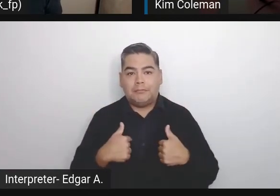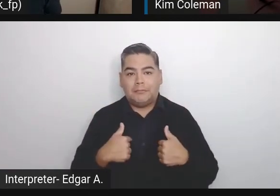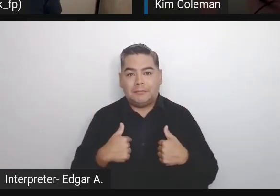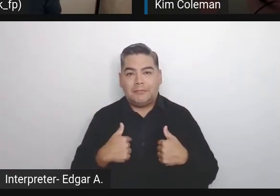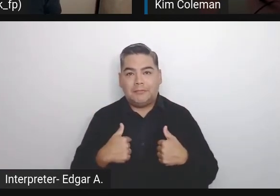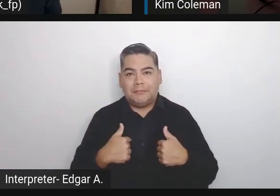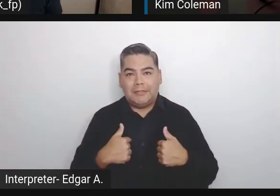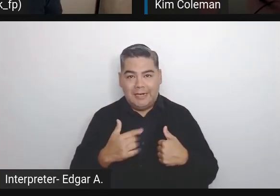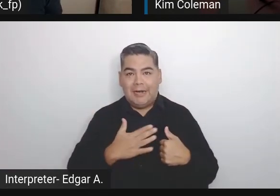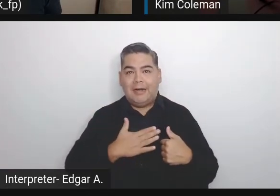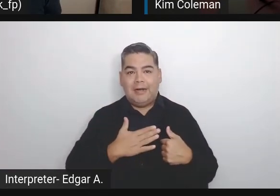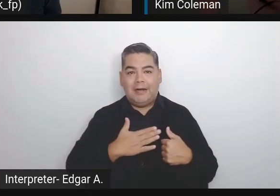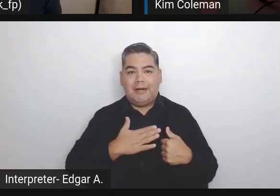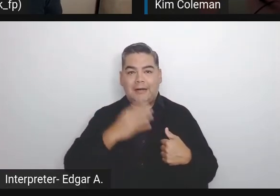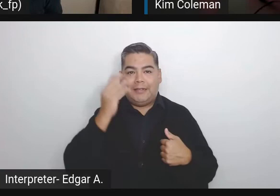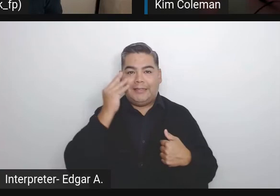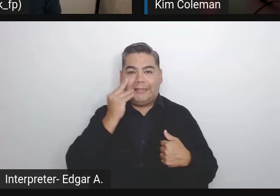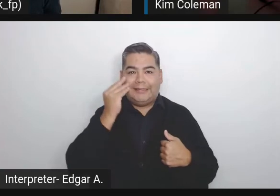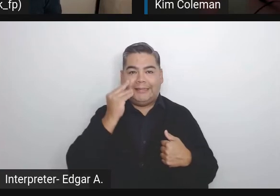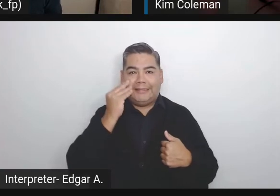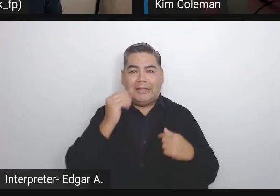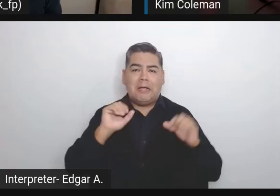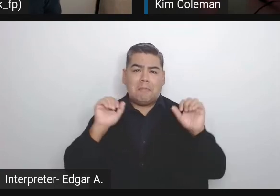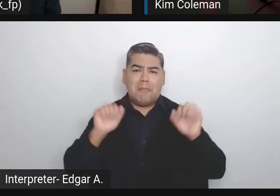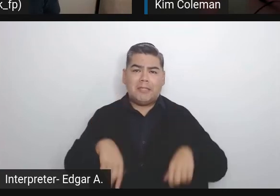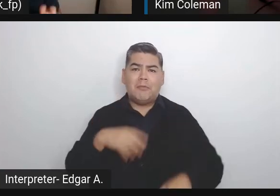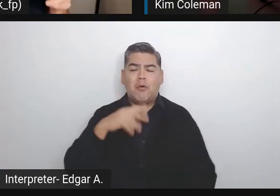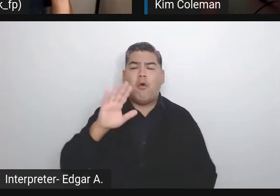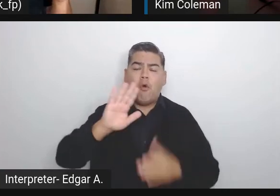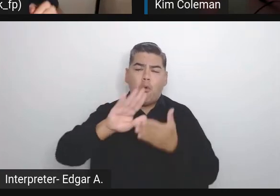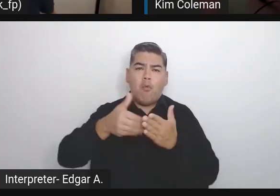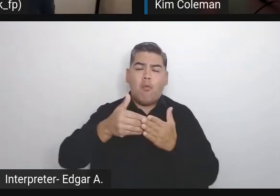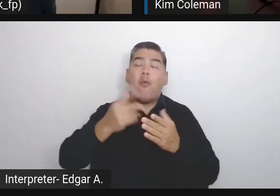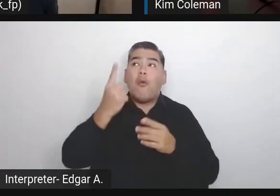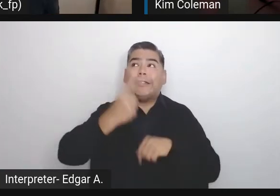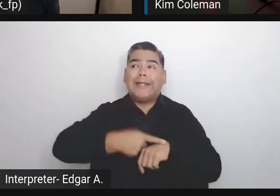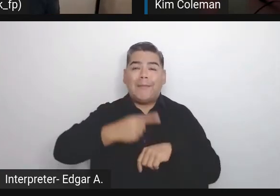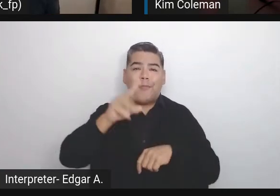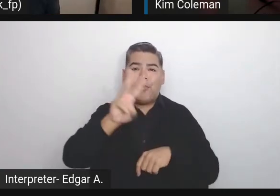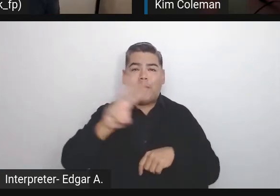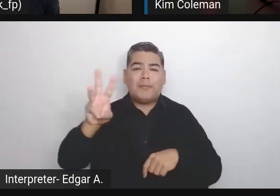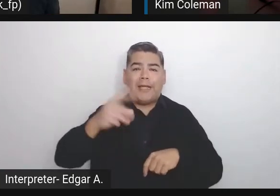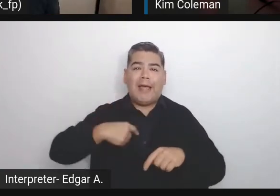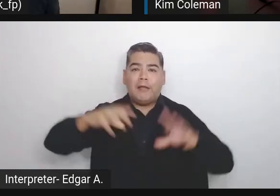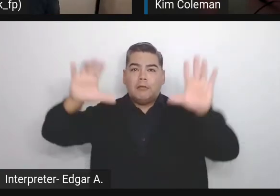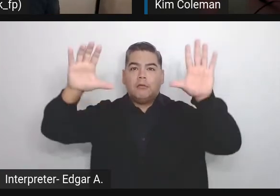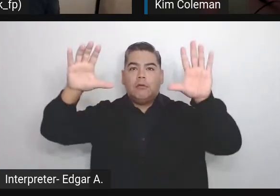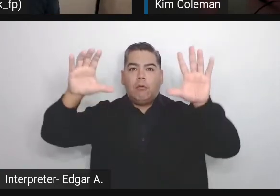maybe due to the whole website because he's done a small typo